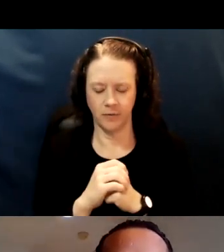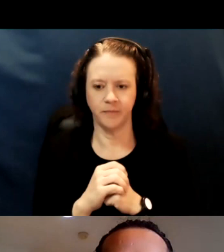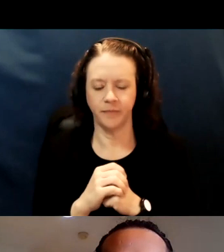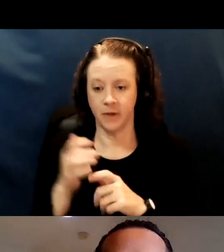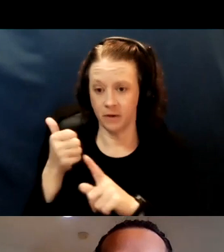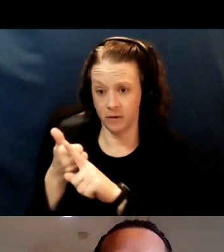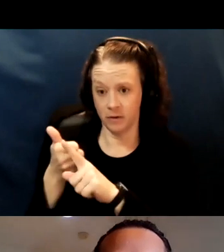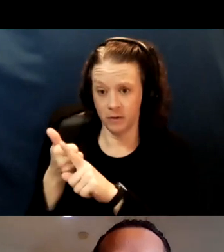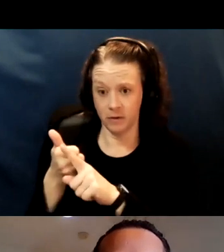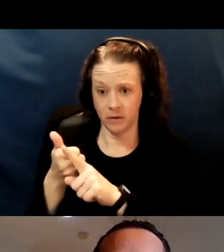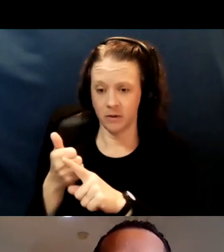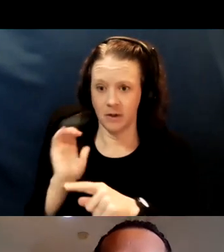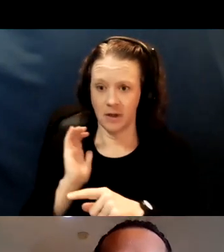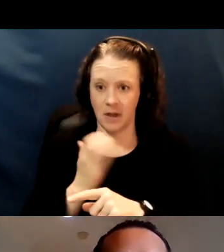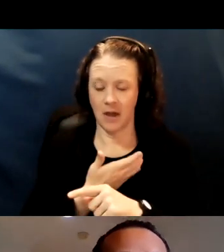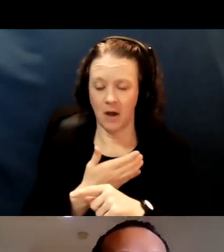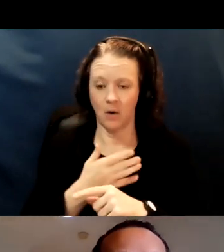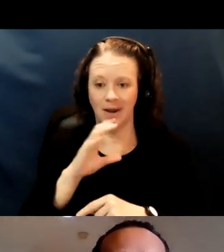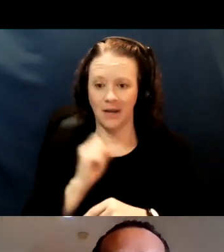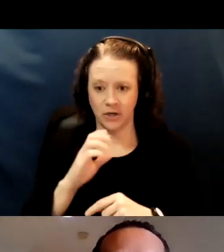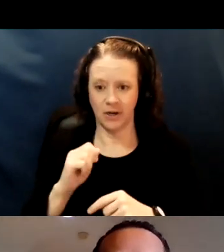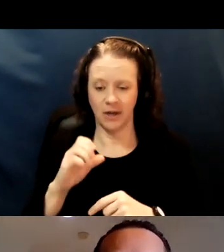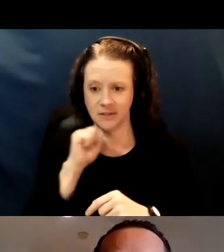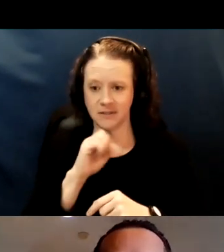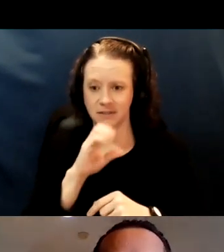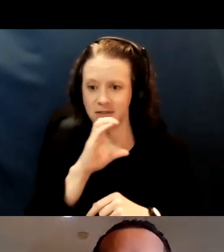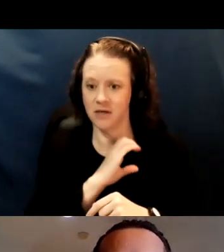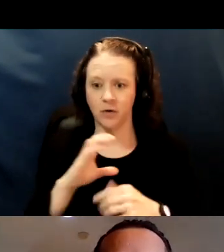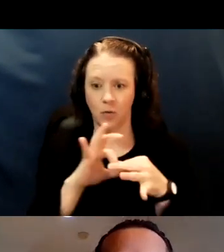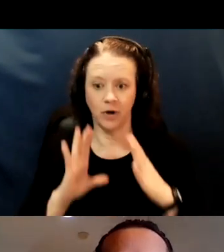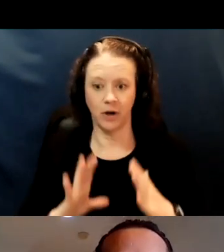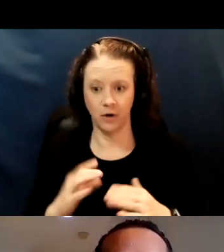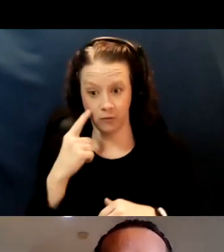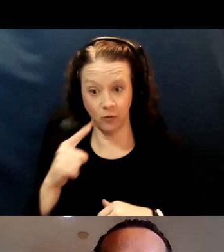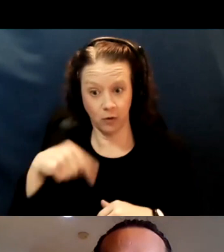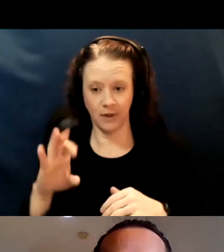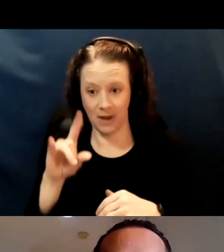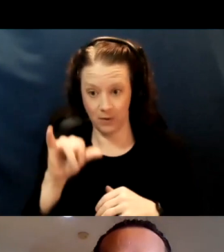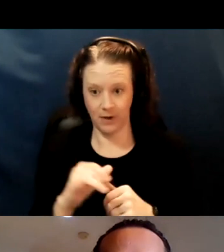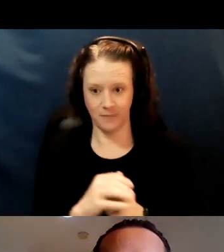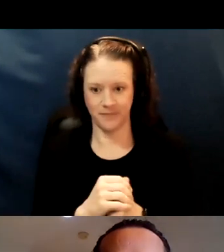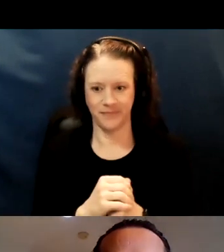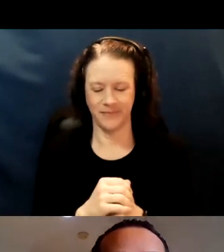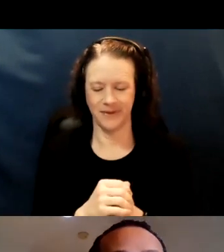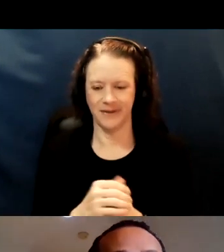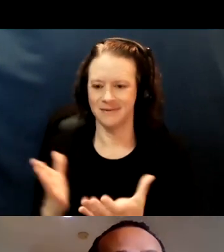agent seniors coordinator for the county. So, many things to her. She's not here today.